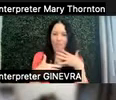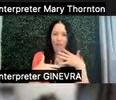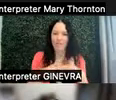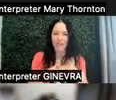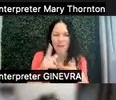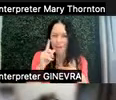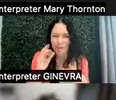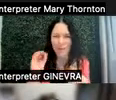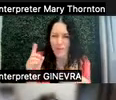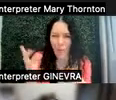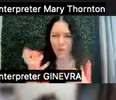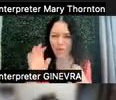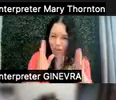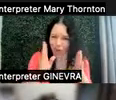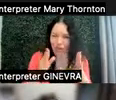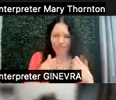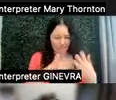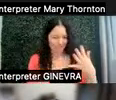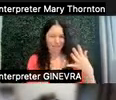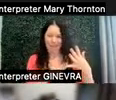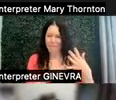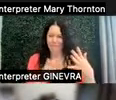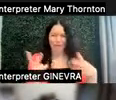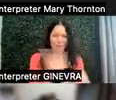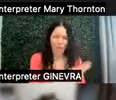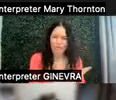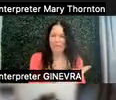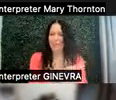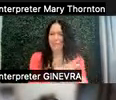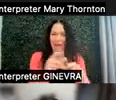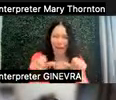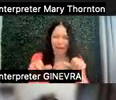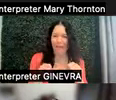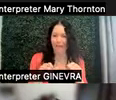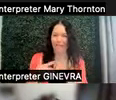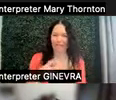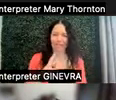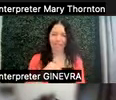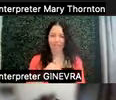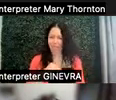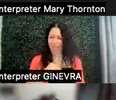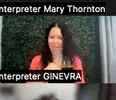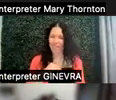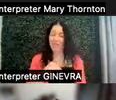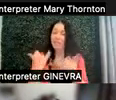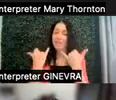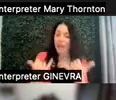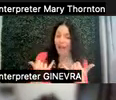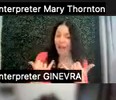that they're the worst at all the time. And so what we now want to look at is, what are you good at?